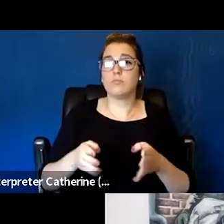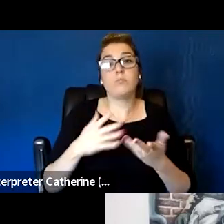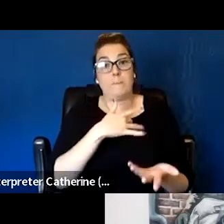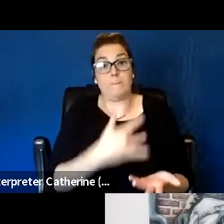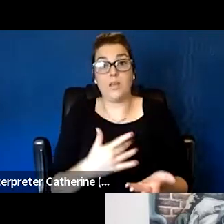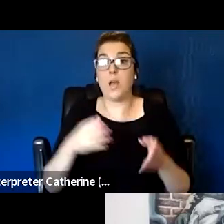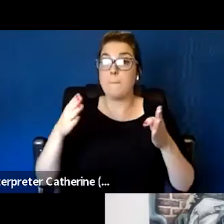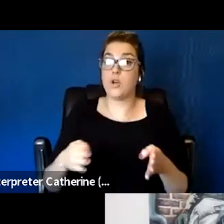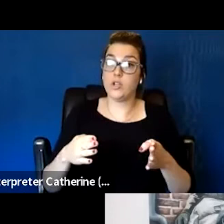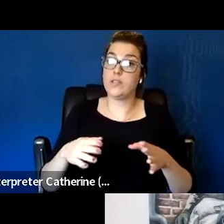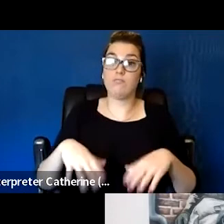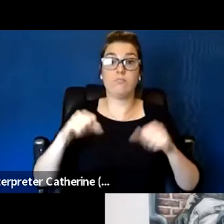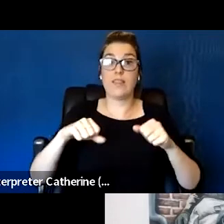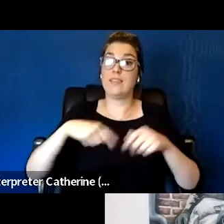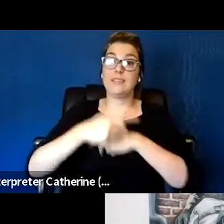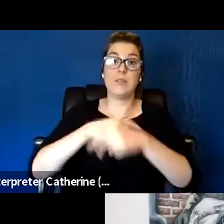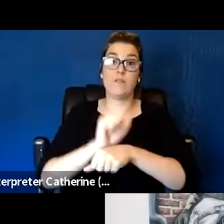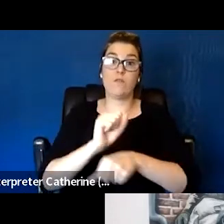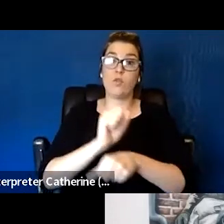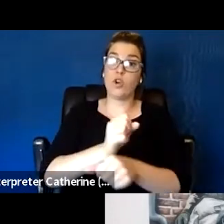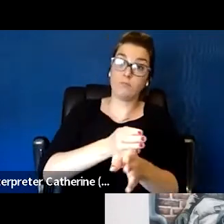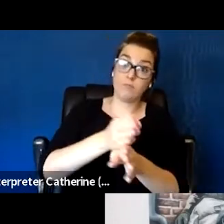So people are transitioning in and out on a regular basis.